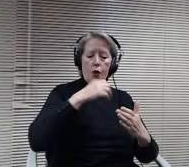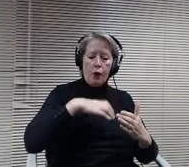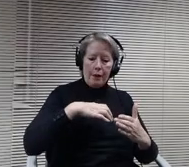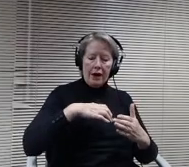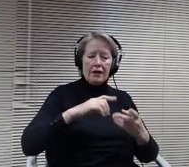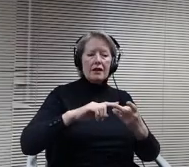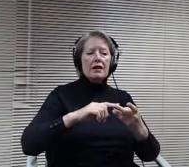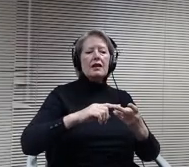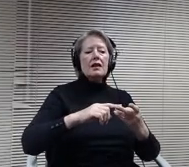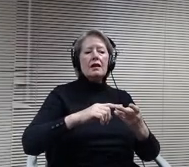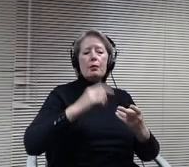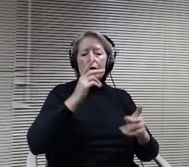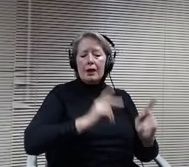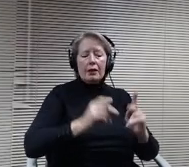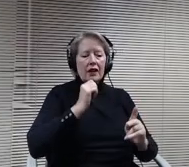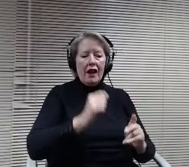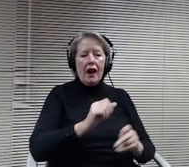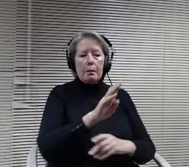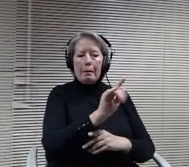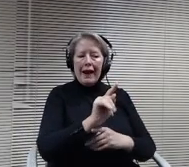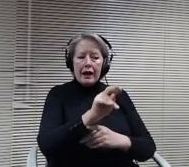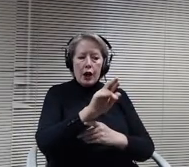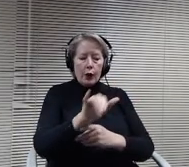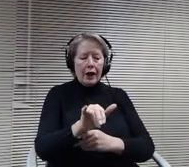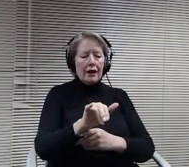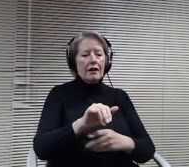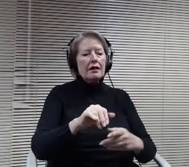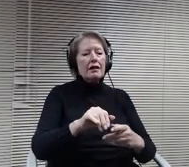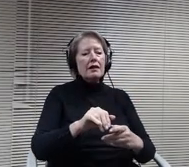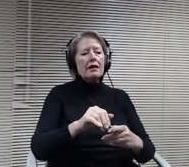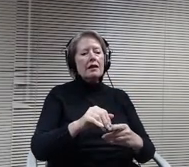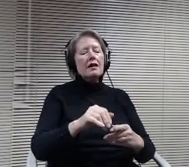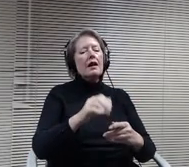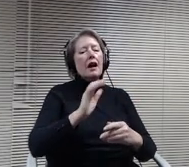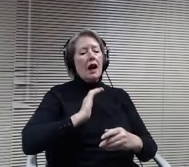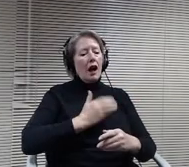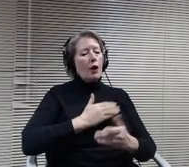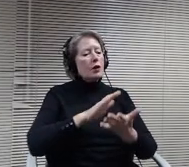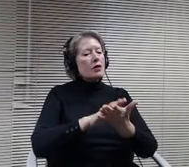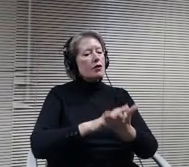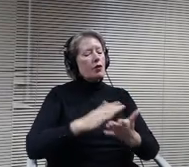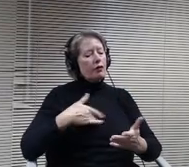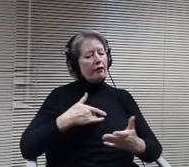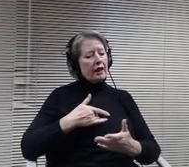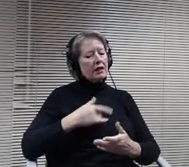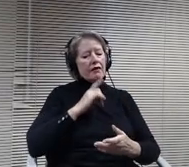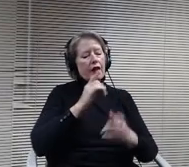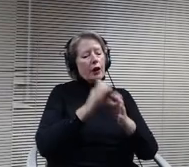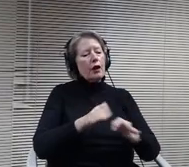Our school prides itself on excellence and there can be no excellence without equity. Finally, controversial topics